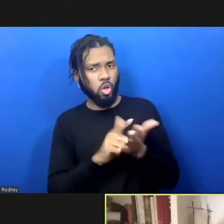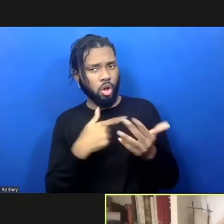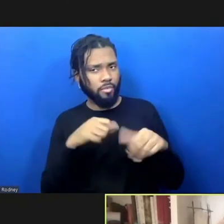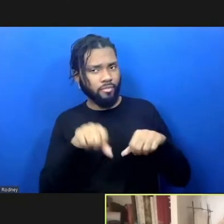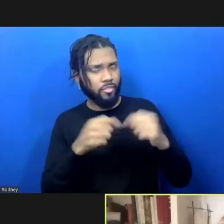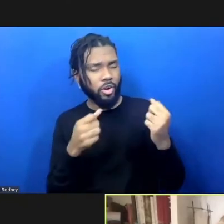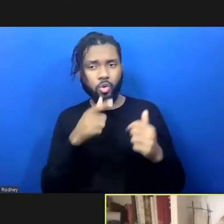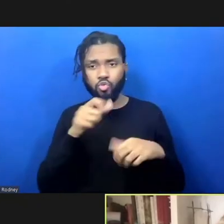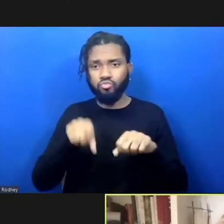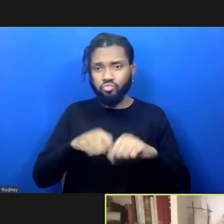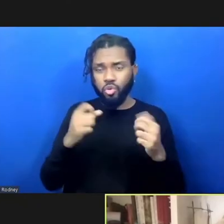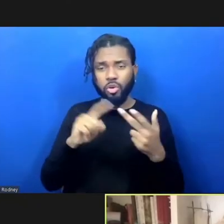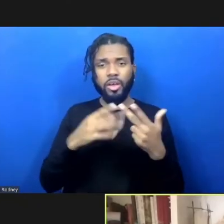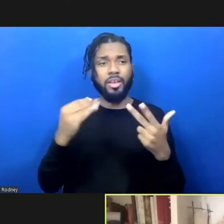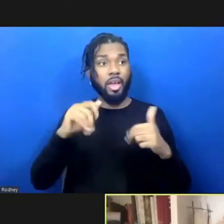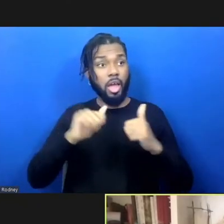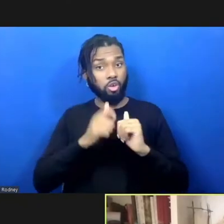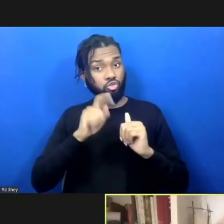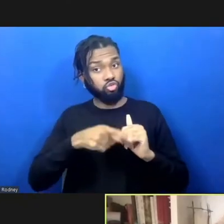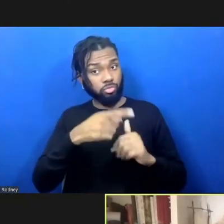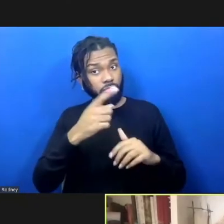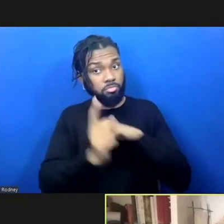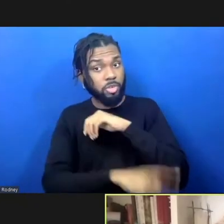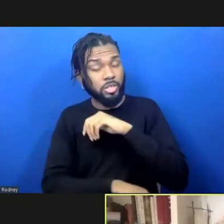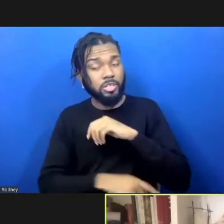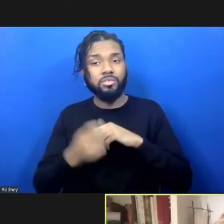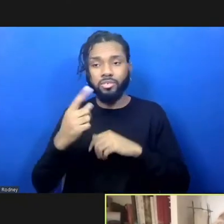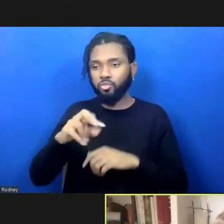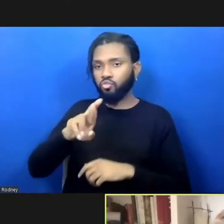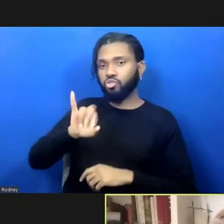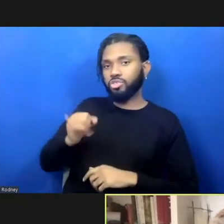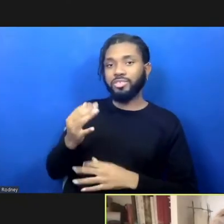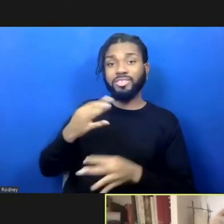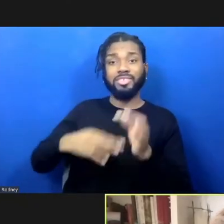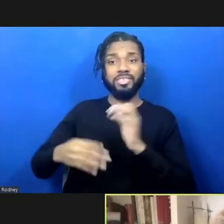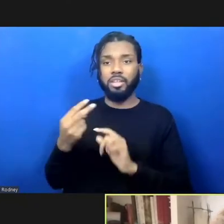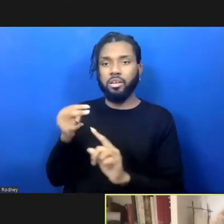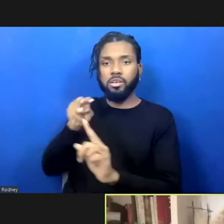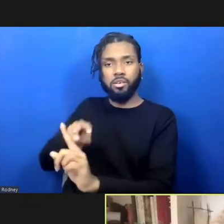it, and how should they be punished, restorative justice asks instead, who